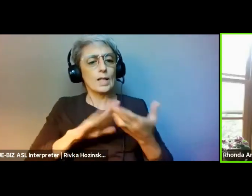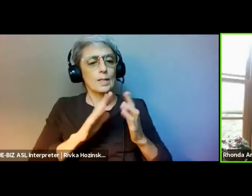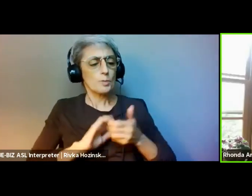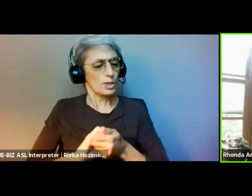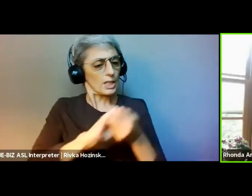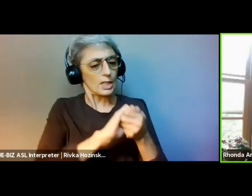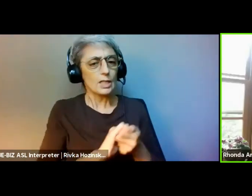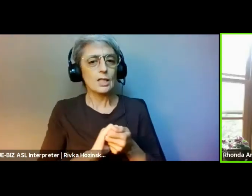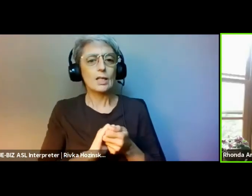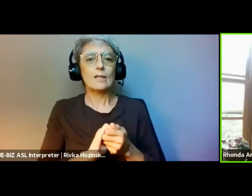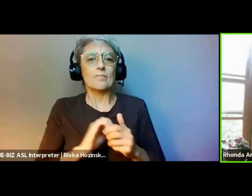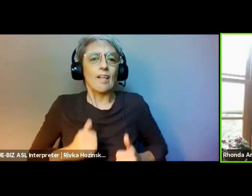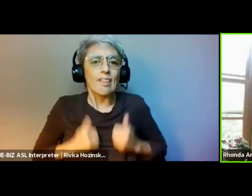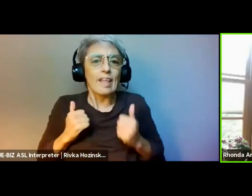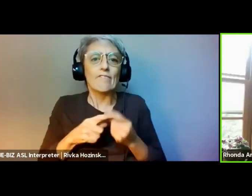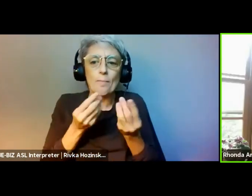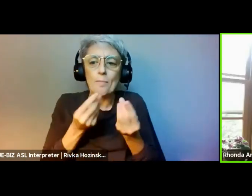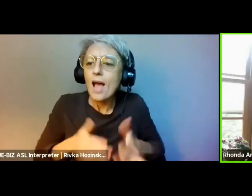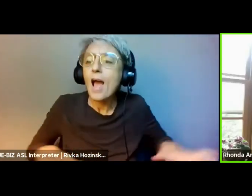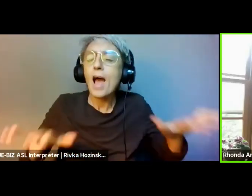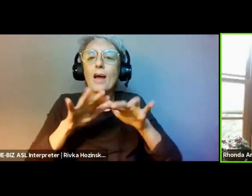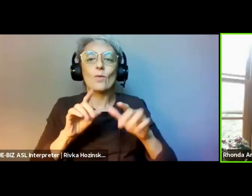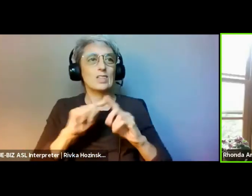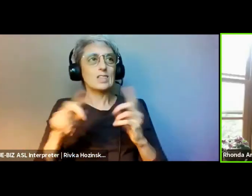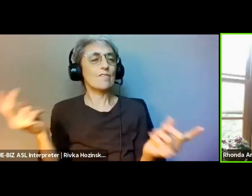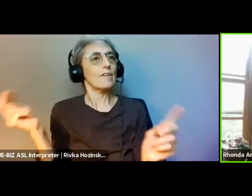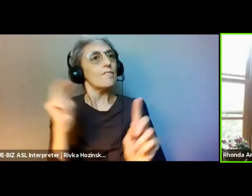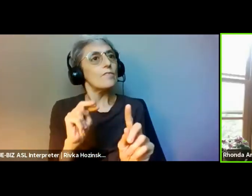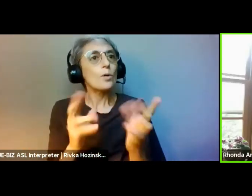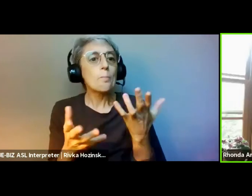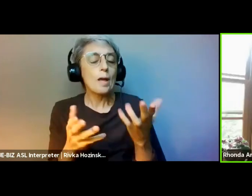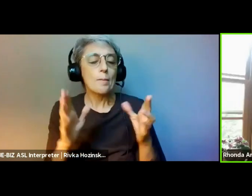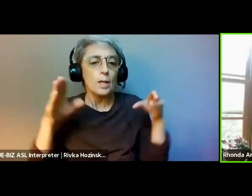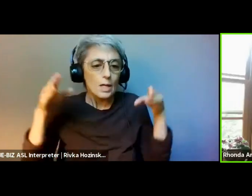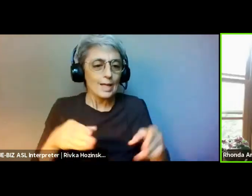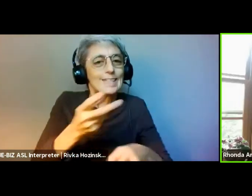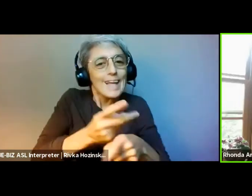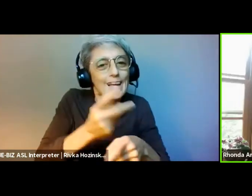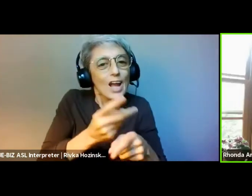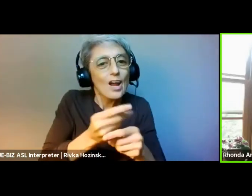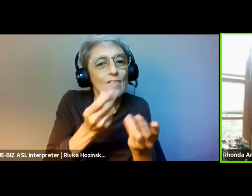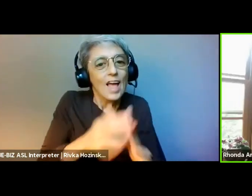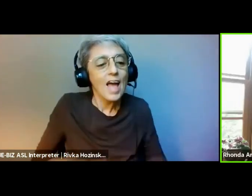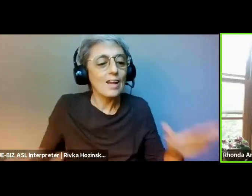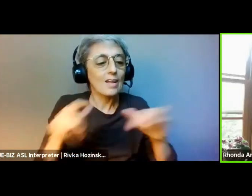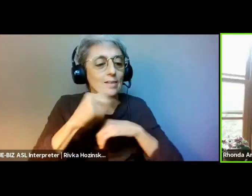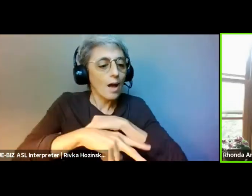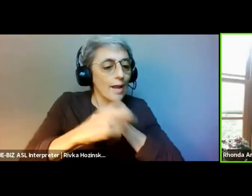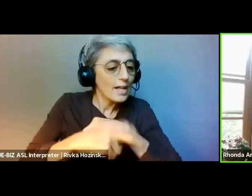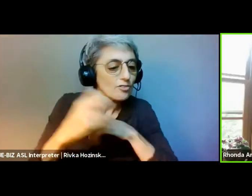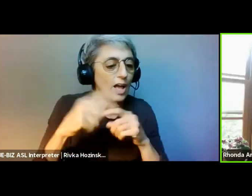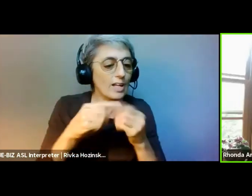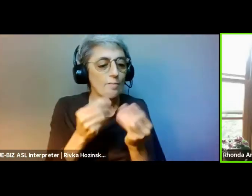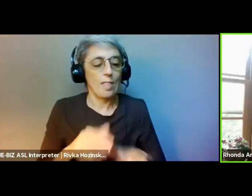where members form a resource sharing committee and collectively decide how to allocate resources across their network.